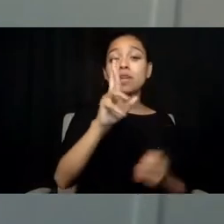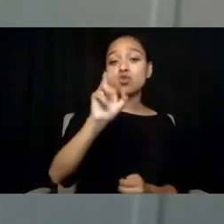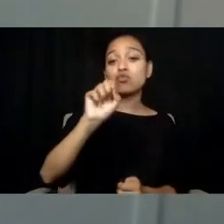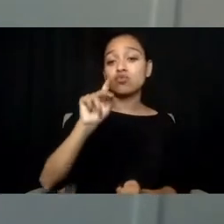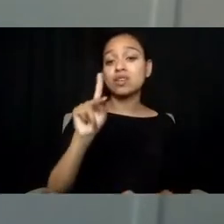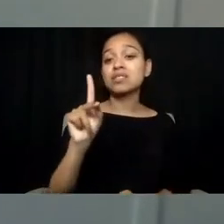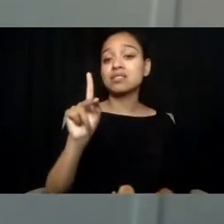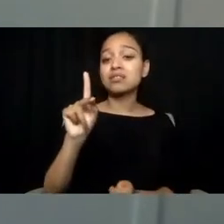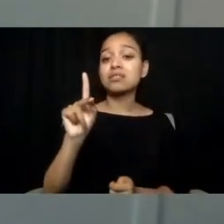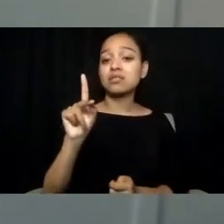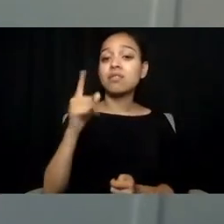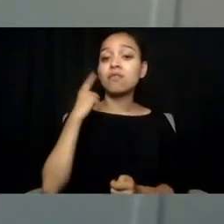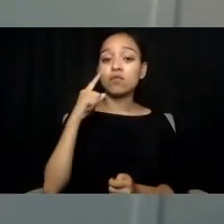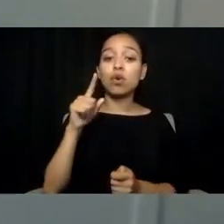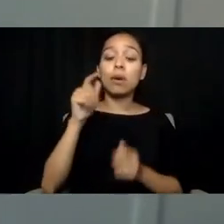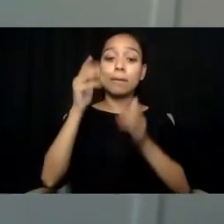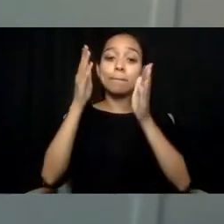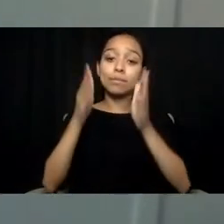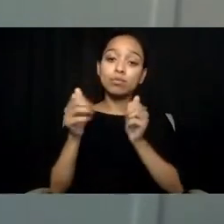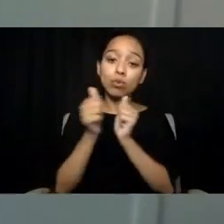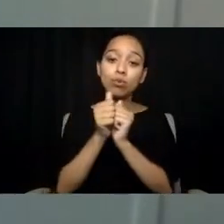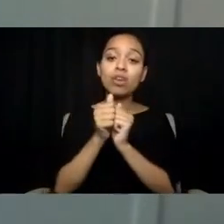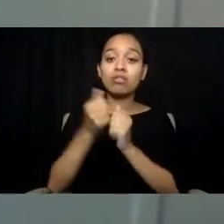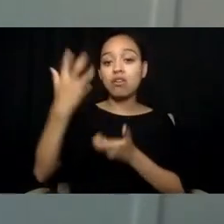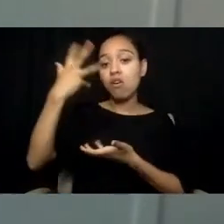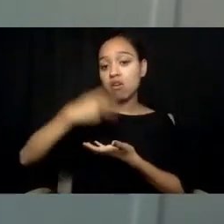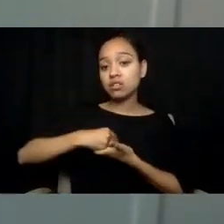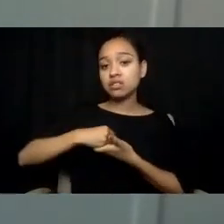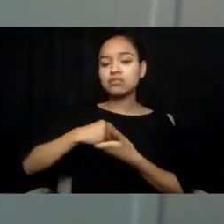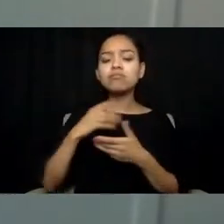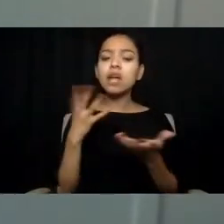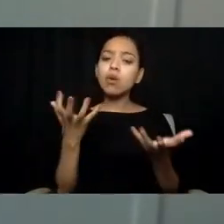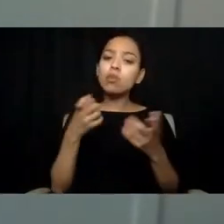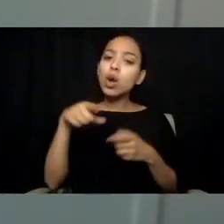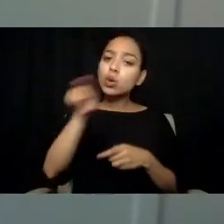Consider how unique risk factors,